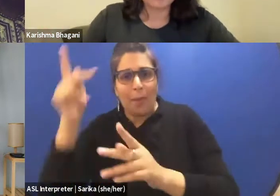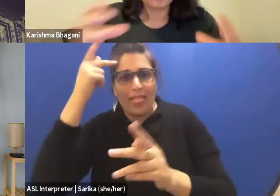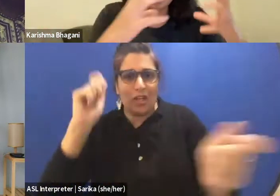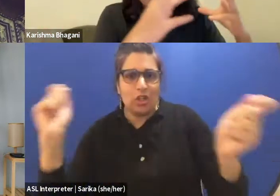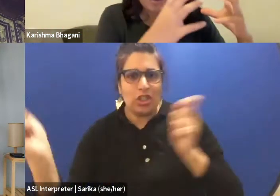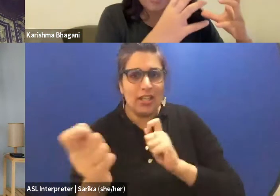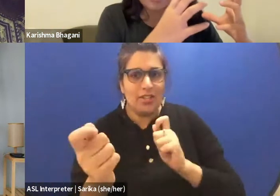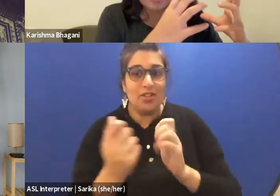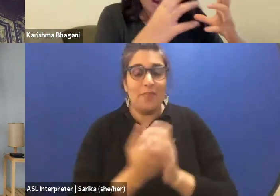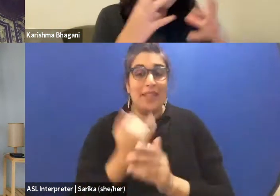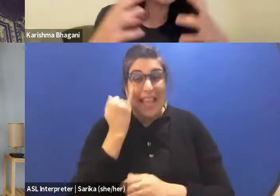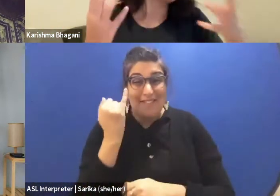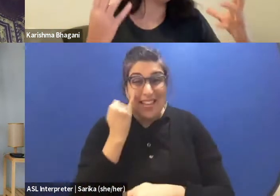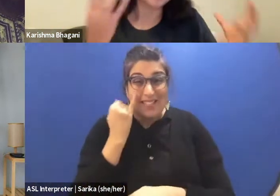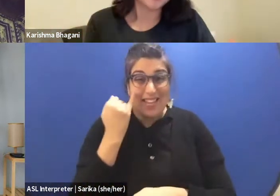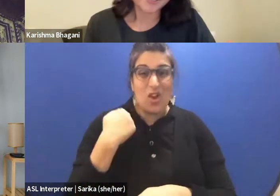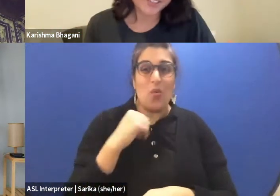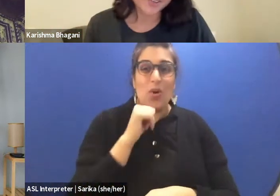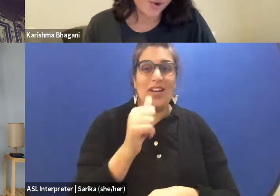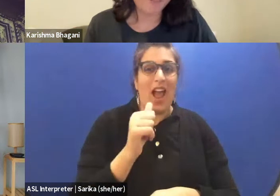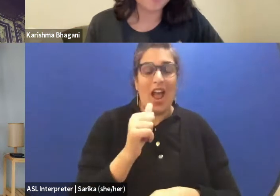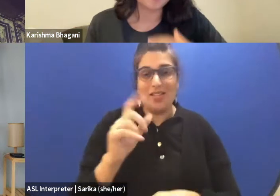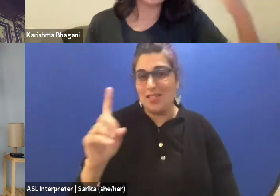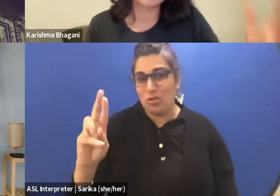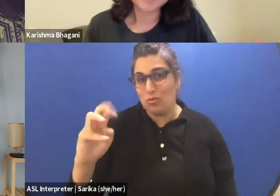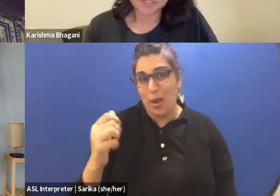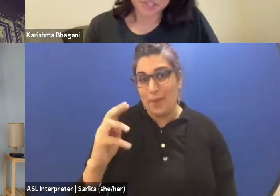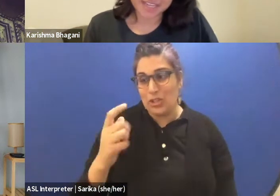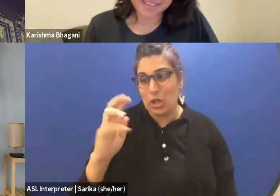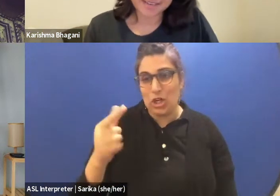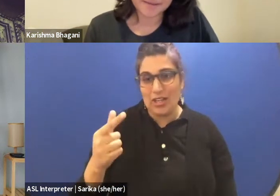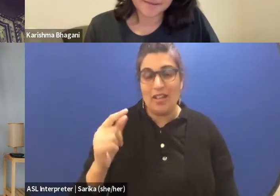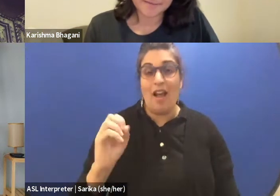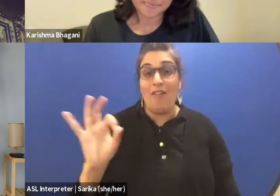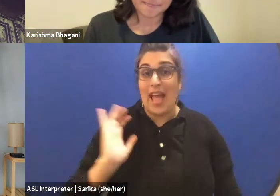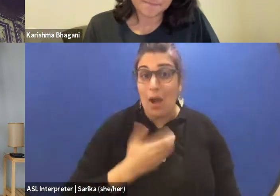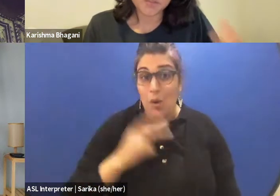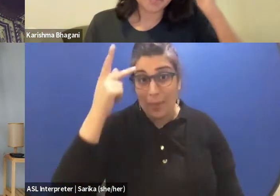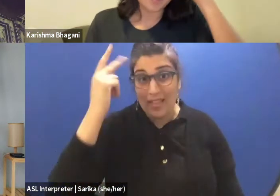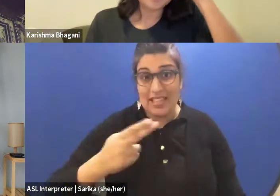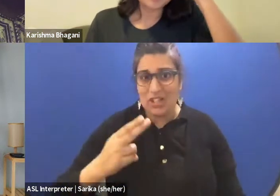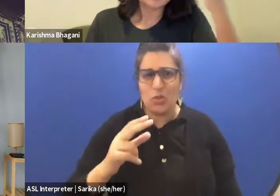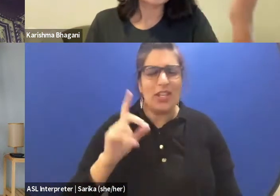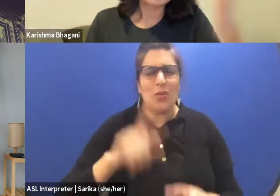if we aren't dramaturges of our political history. So, dramaturgy doesn't...